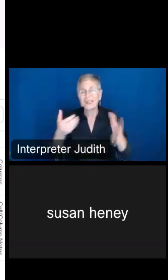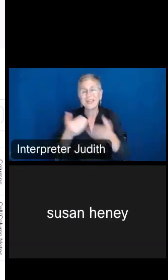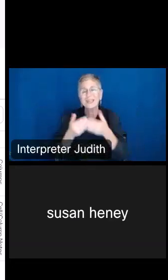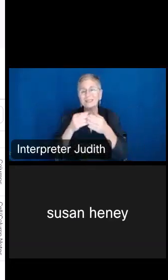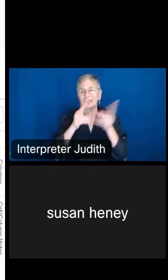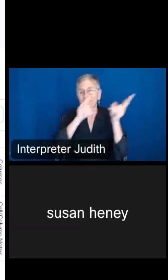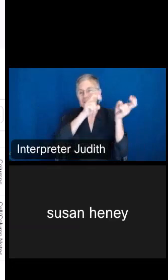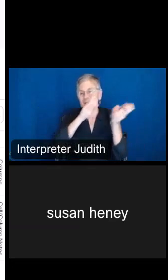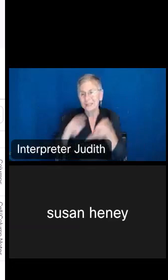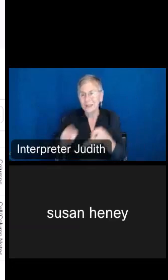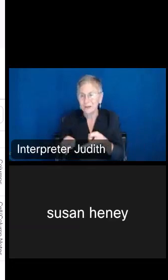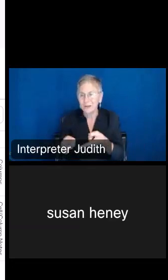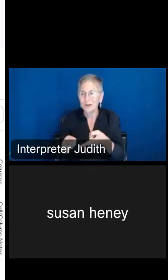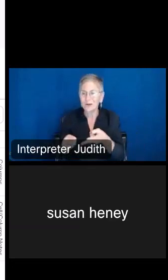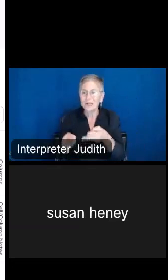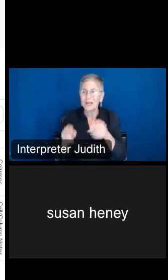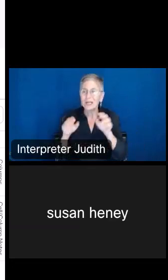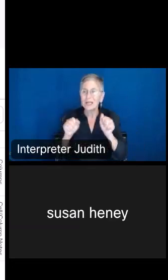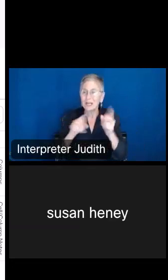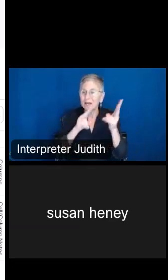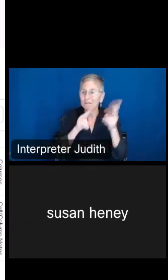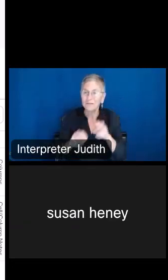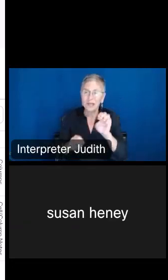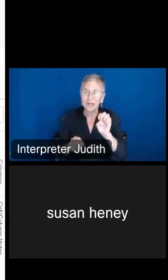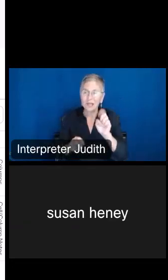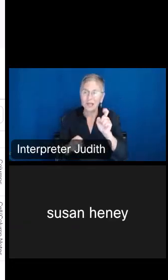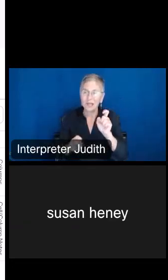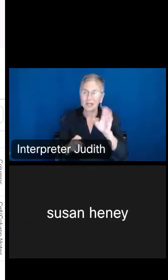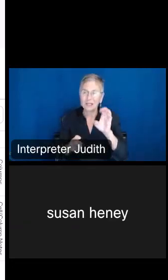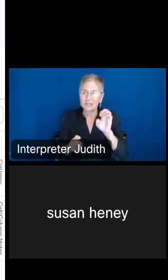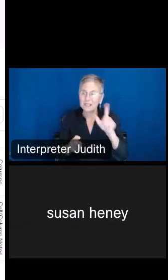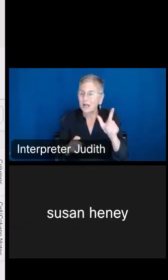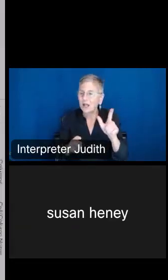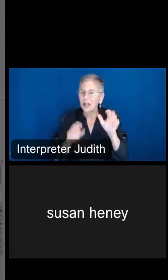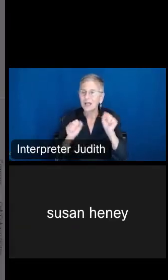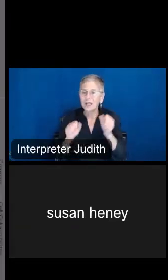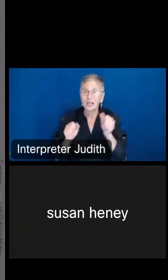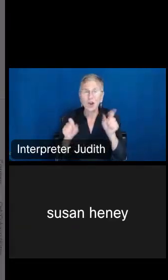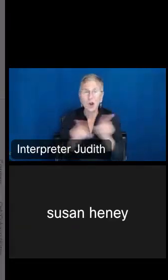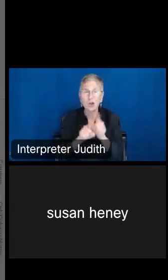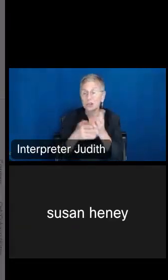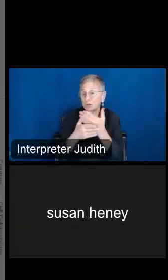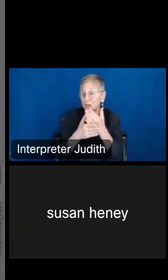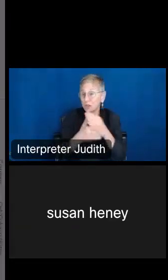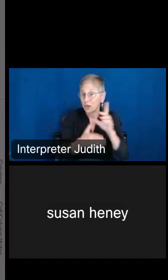You can download via Excel, CSV, or zip. You can also share the data. By clicking there,